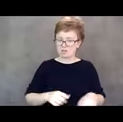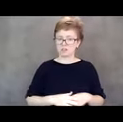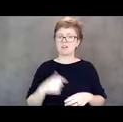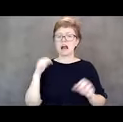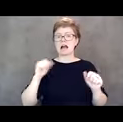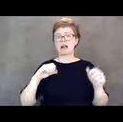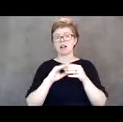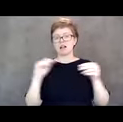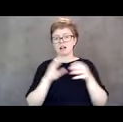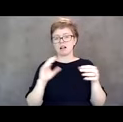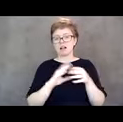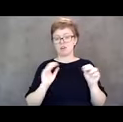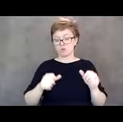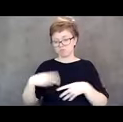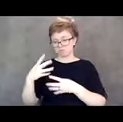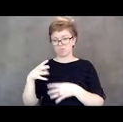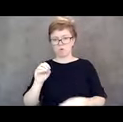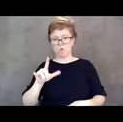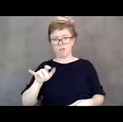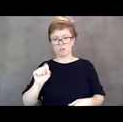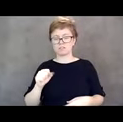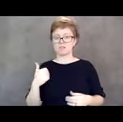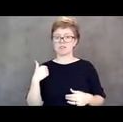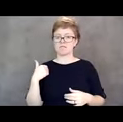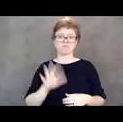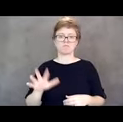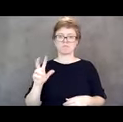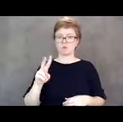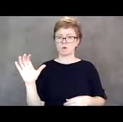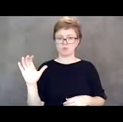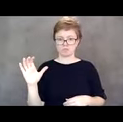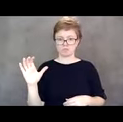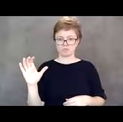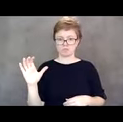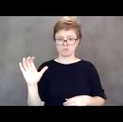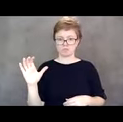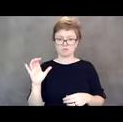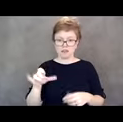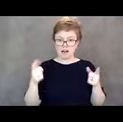We got close to 200 if not more of those over the course of 72 hours individually written letters